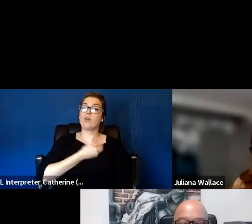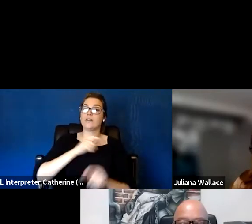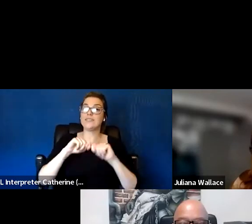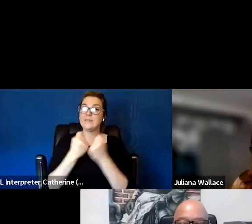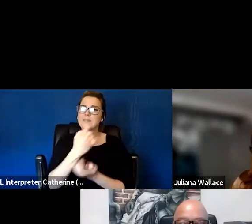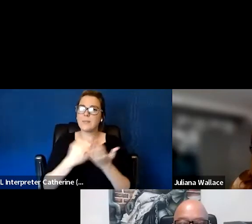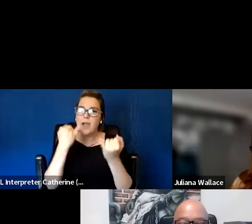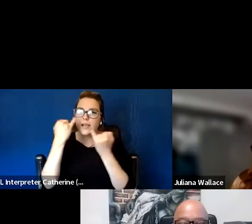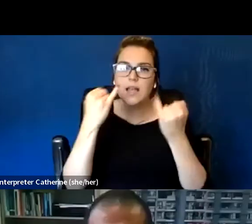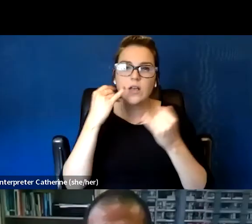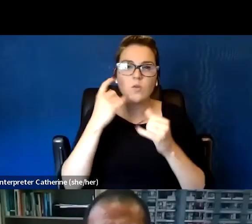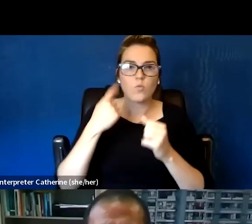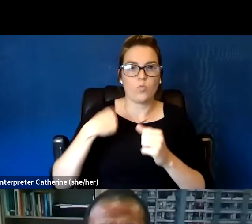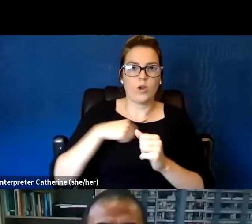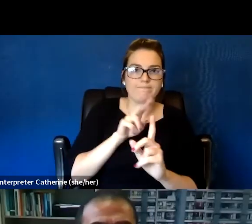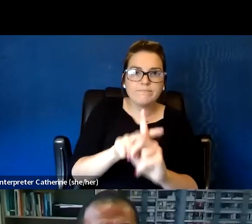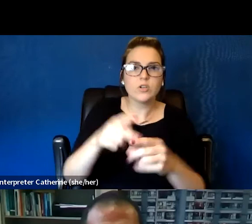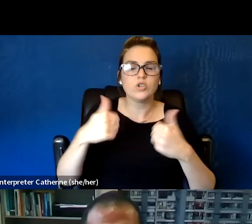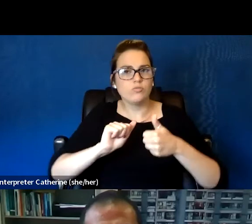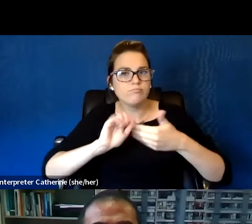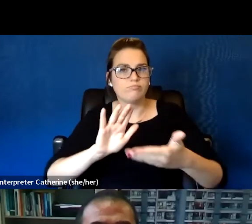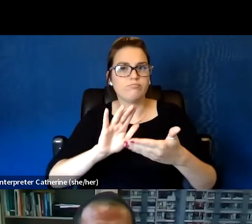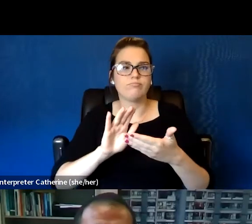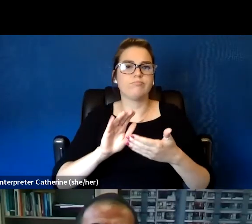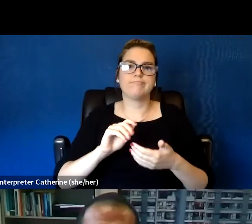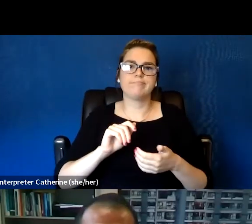to address workforce wellness in general.